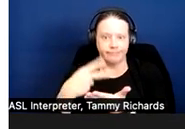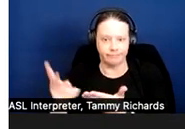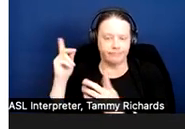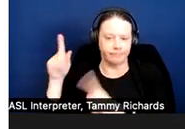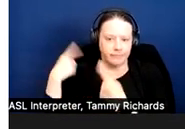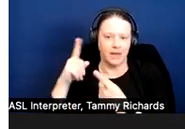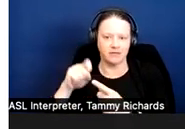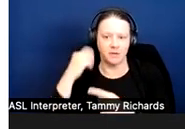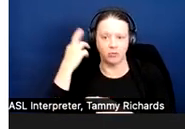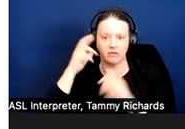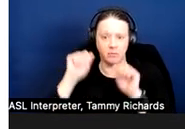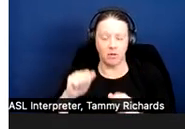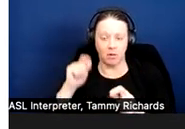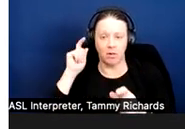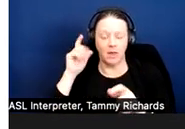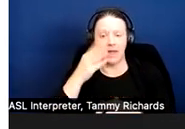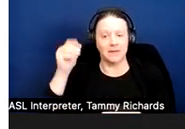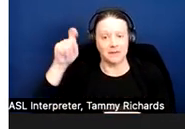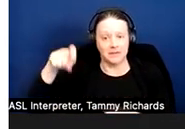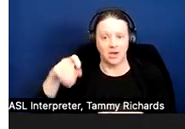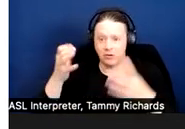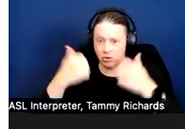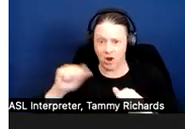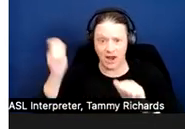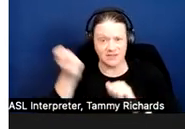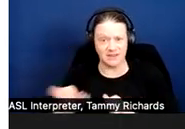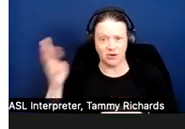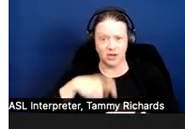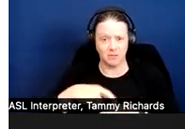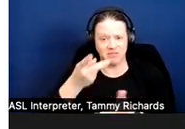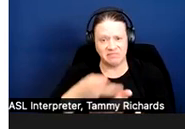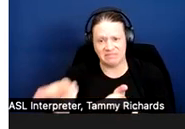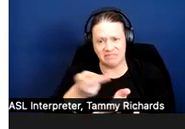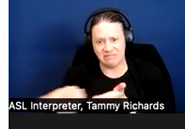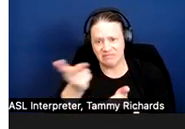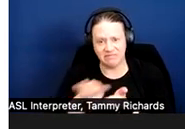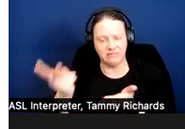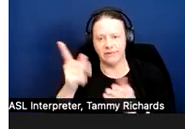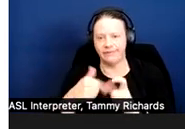And if you've tried multiple times and failed, it's no longer going to be considered reasonable